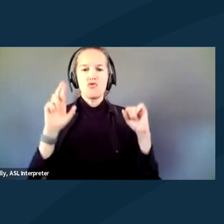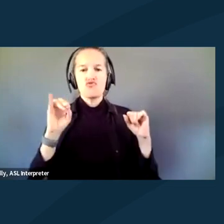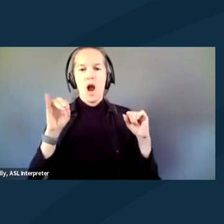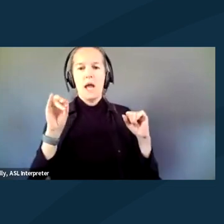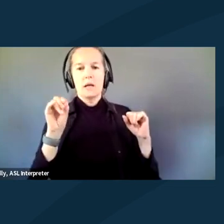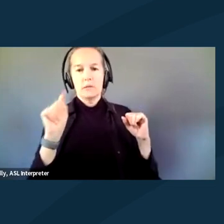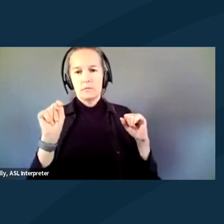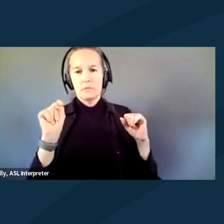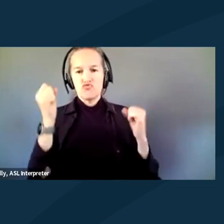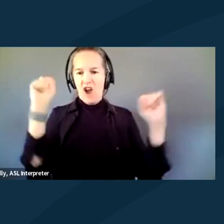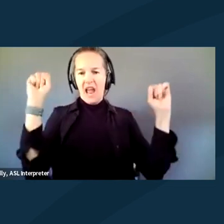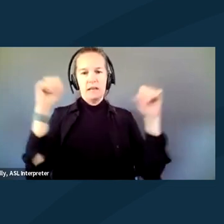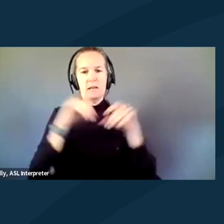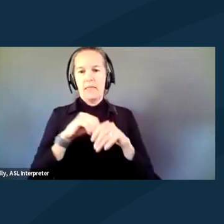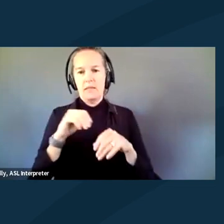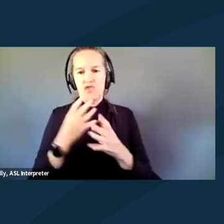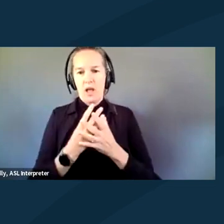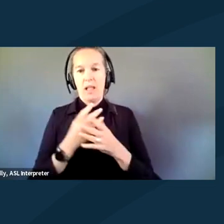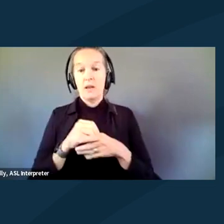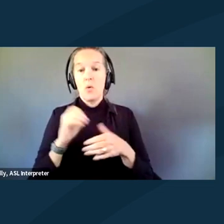In Orlando and in Reno, Nevada,